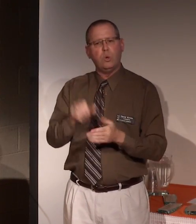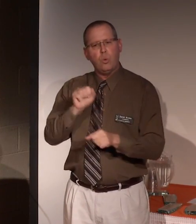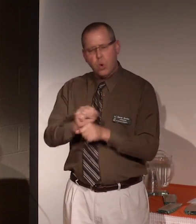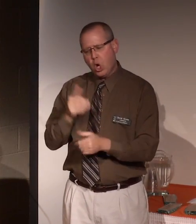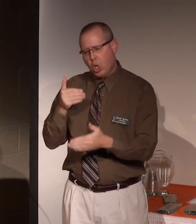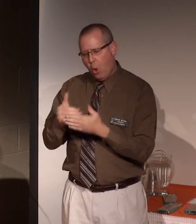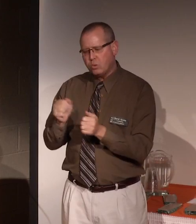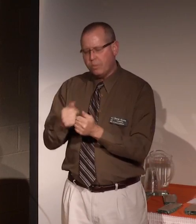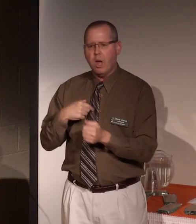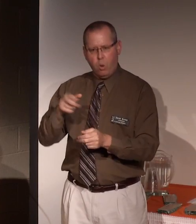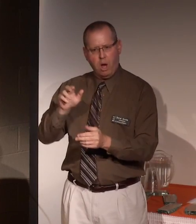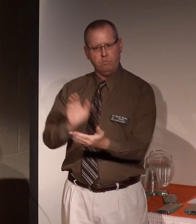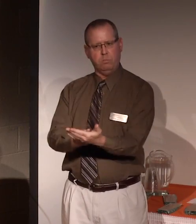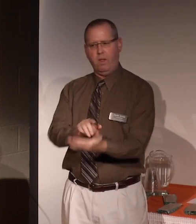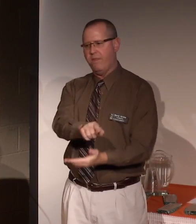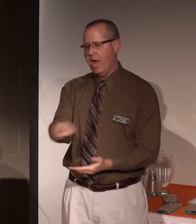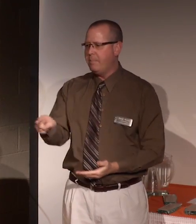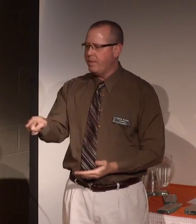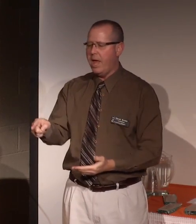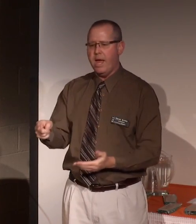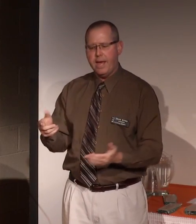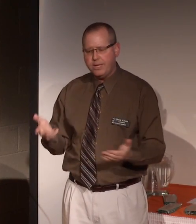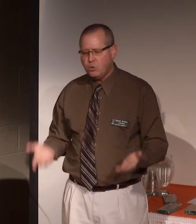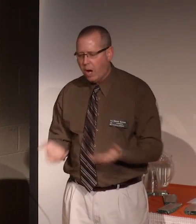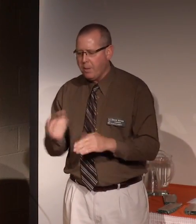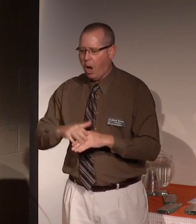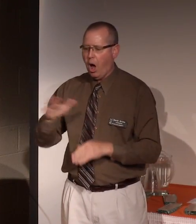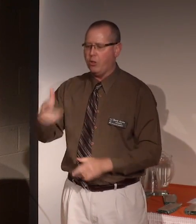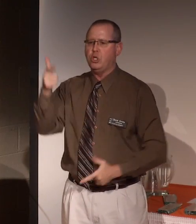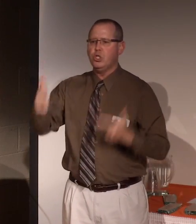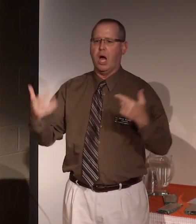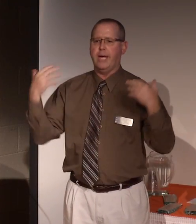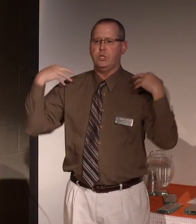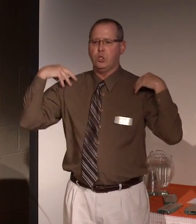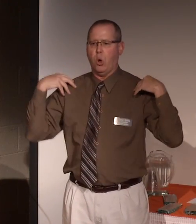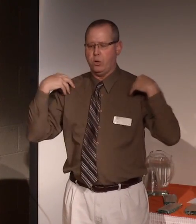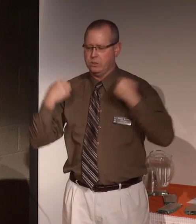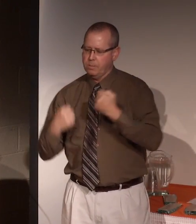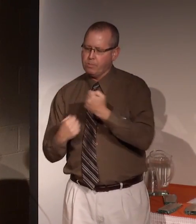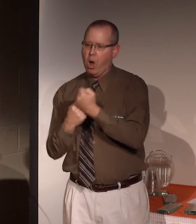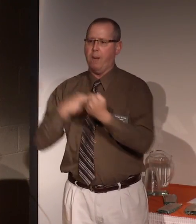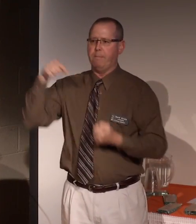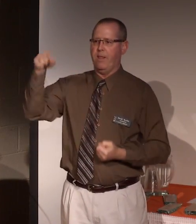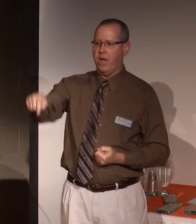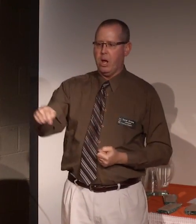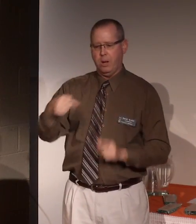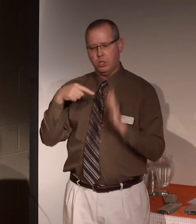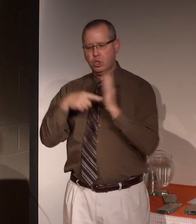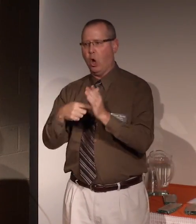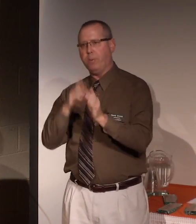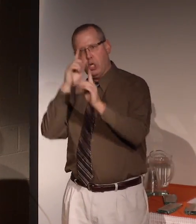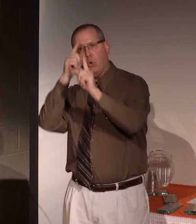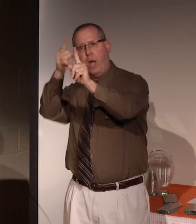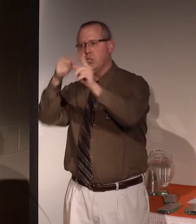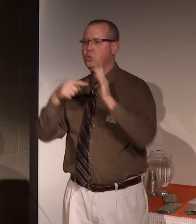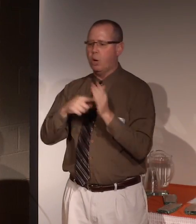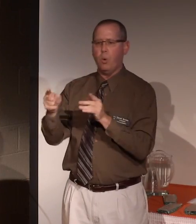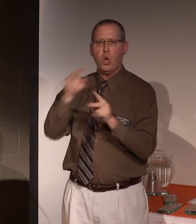closely with me. They dragged me up on those giant shoulders, propped me there, pointed the direction, showed me where to look and what